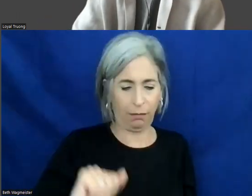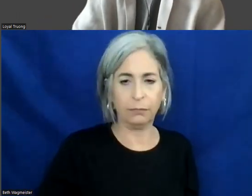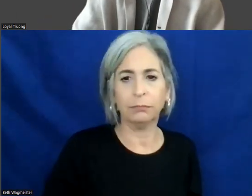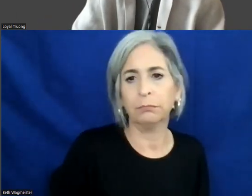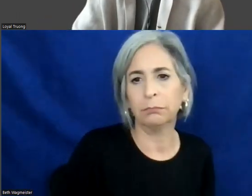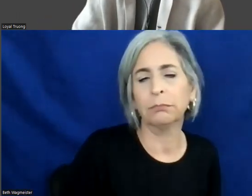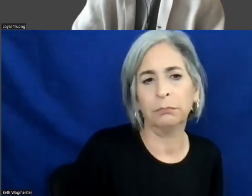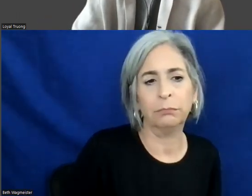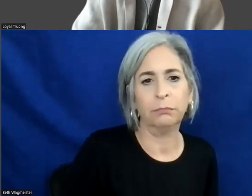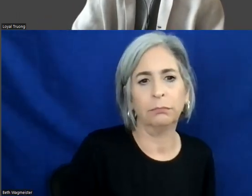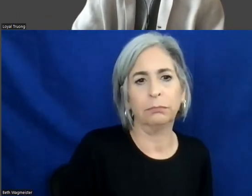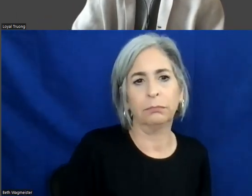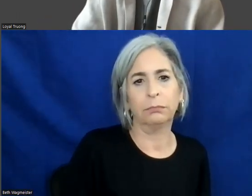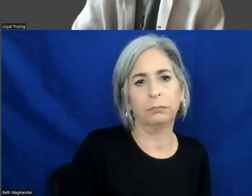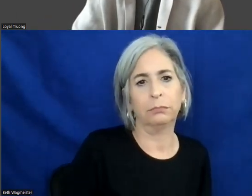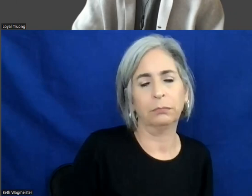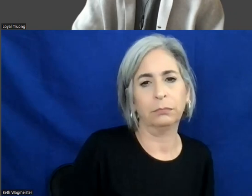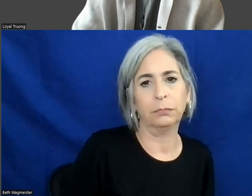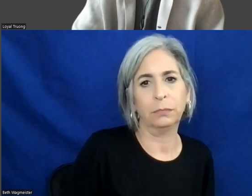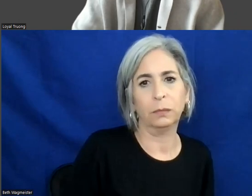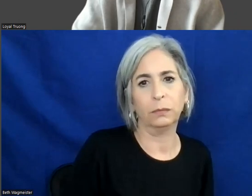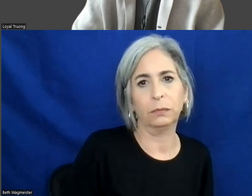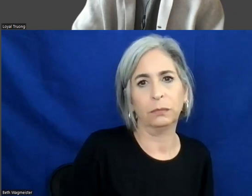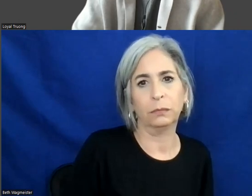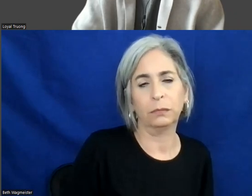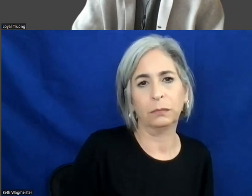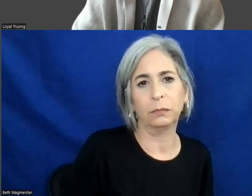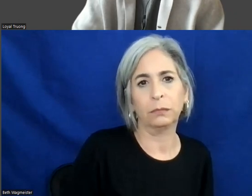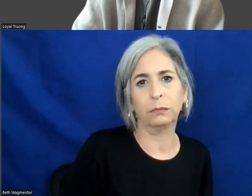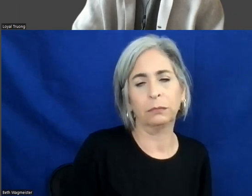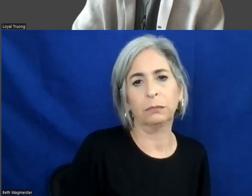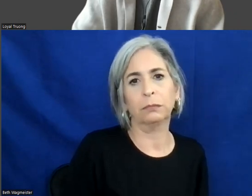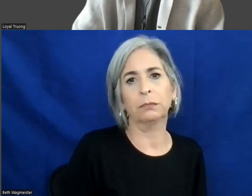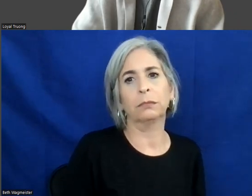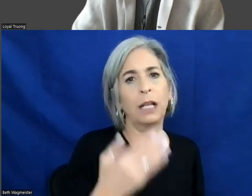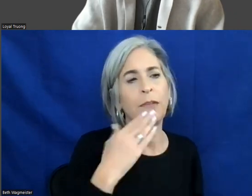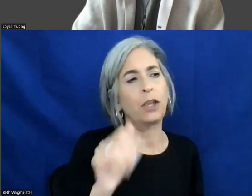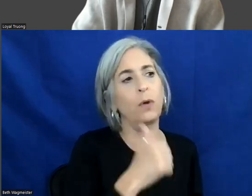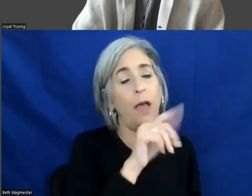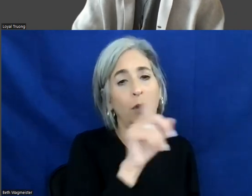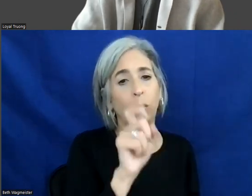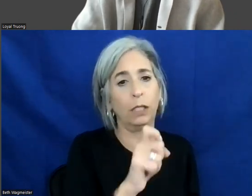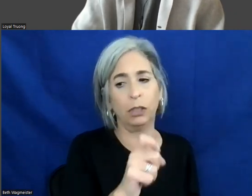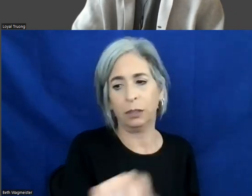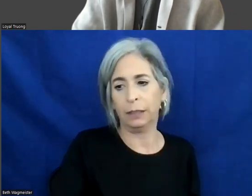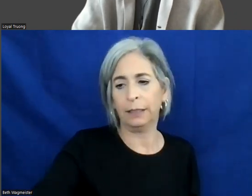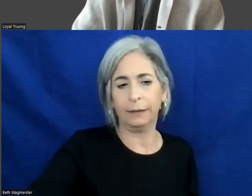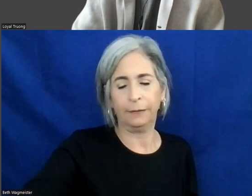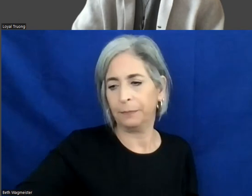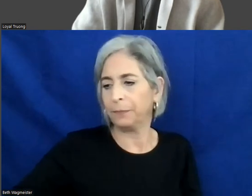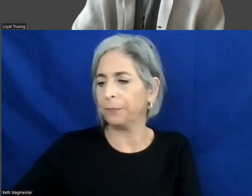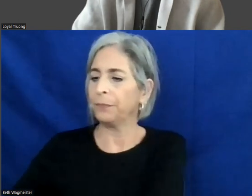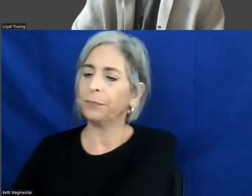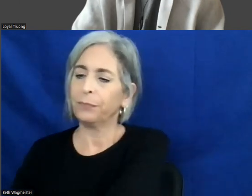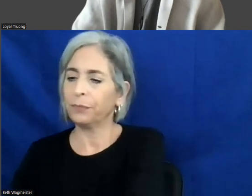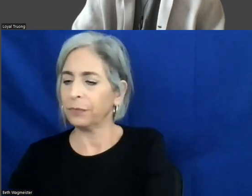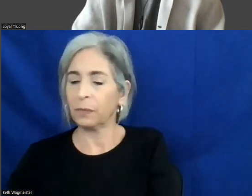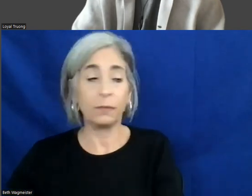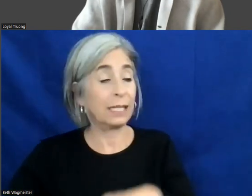Another question in the Q&A. Is there a danger to ignore issues not